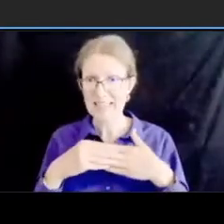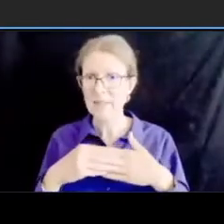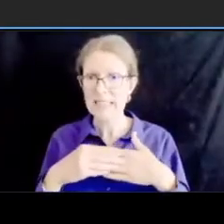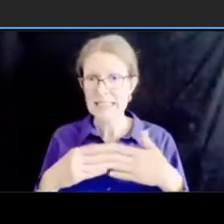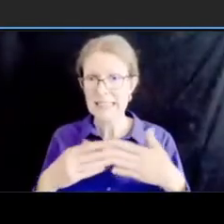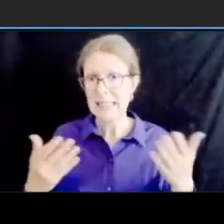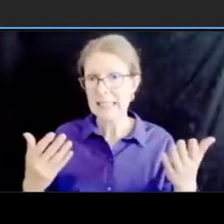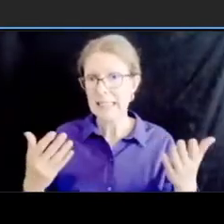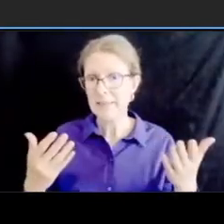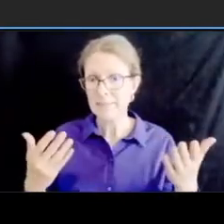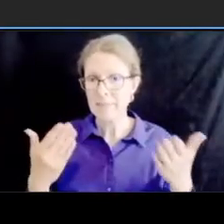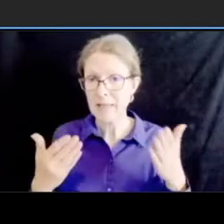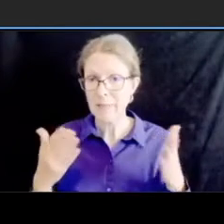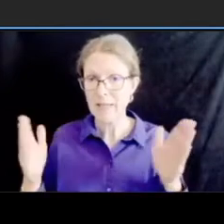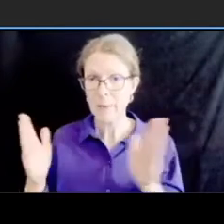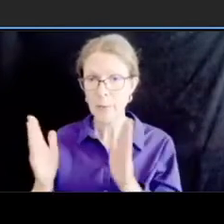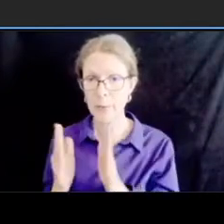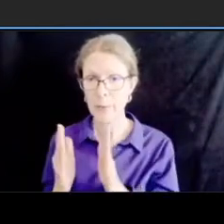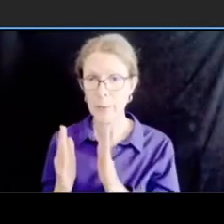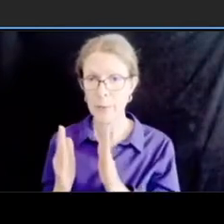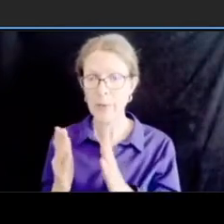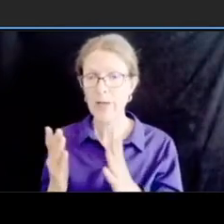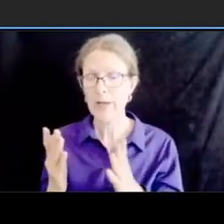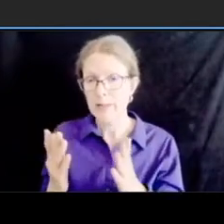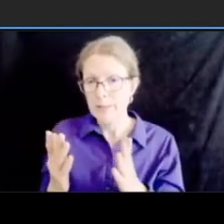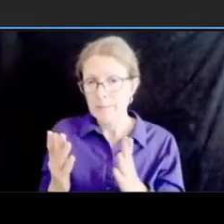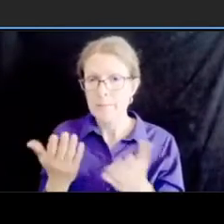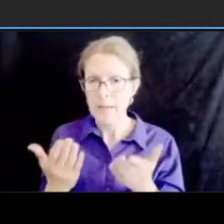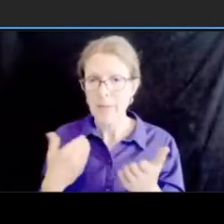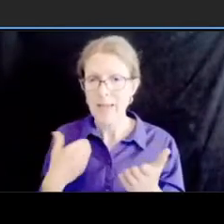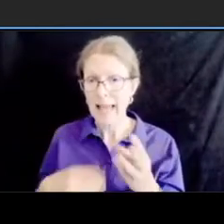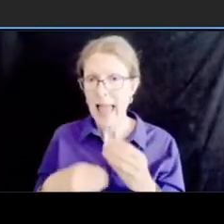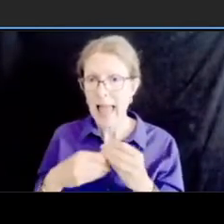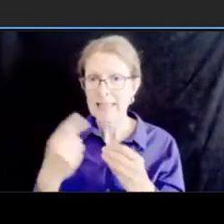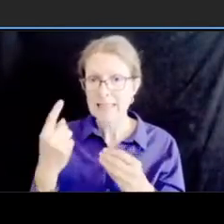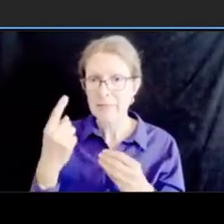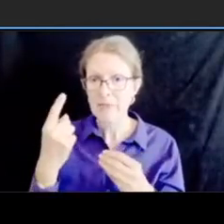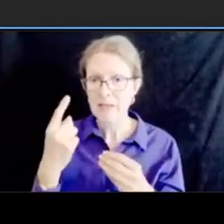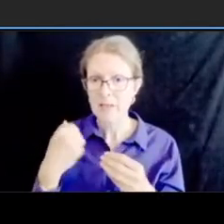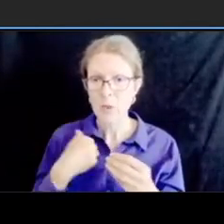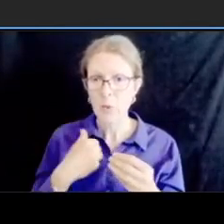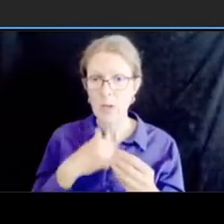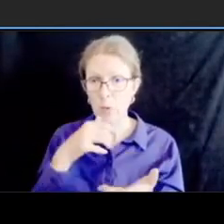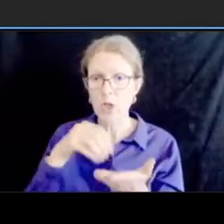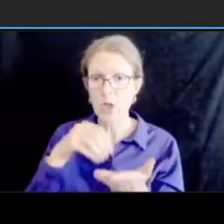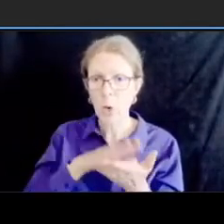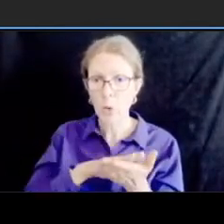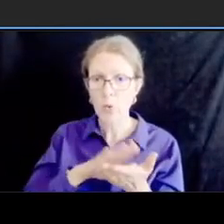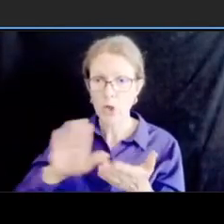of that concern um and uh make sure we uh address that and look into that during the next phase